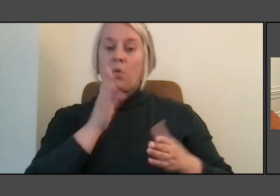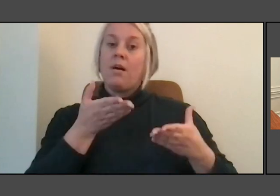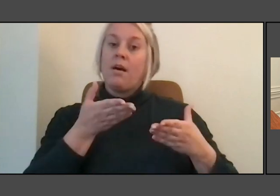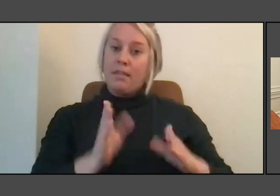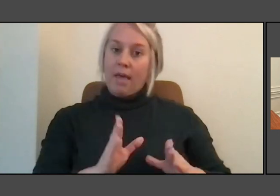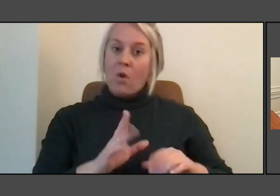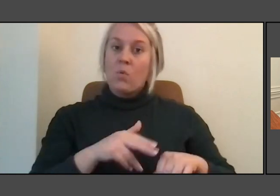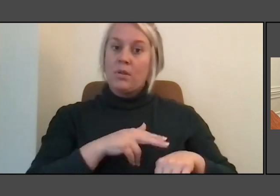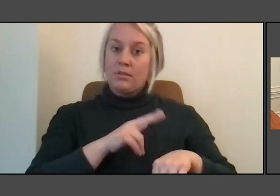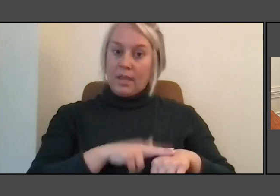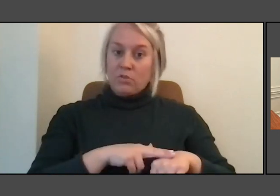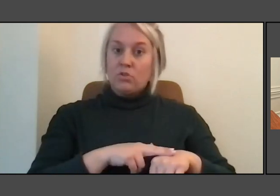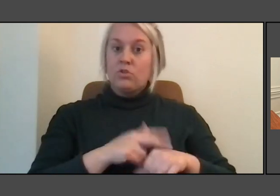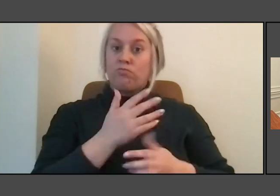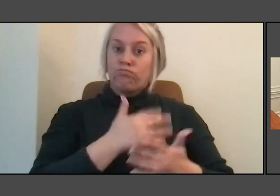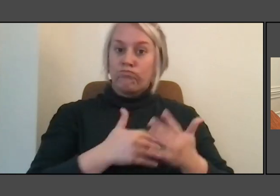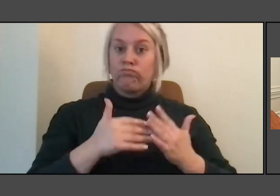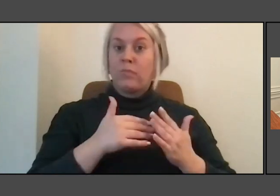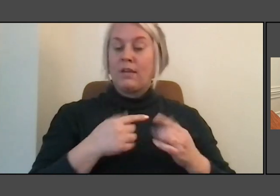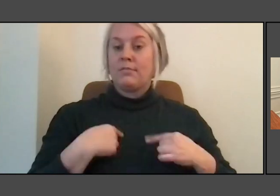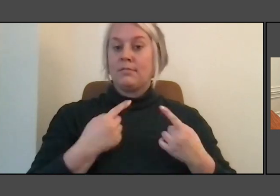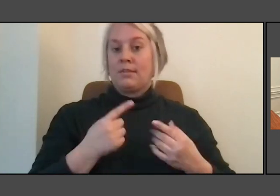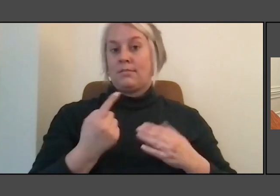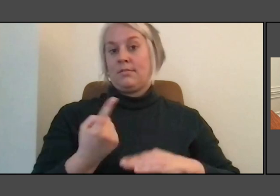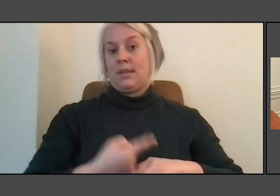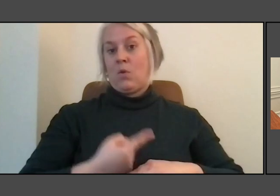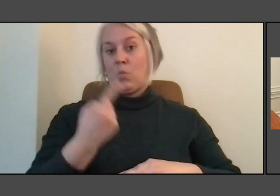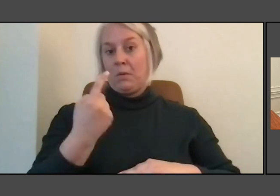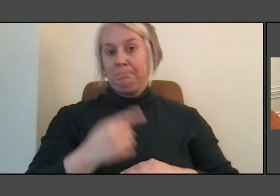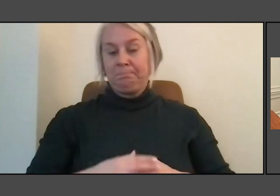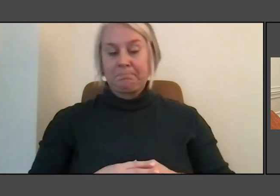Now, obviously, each site right now, you know, it's